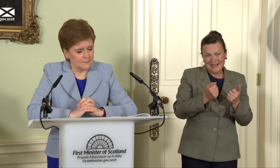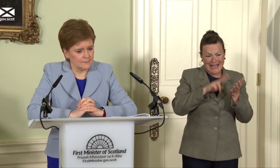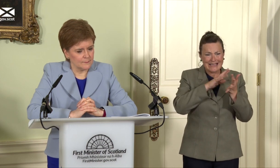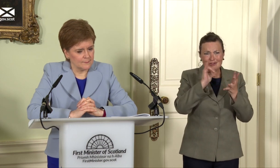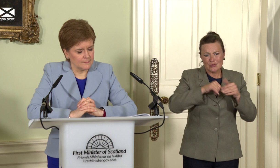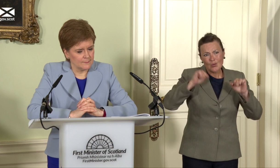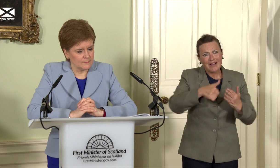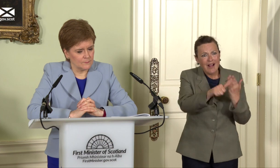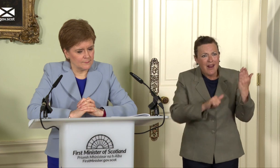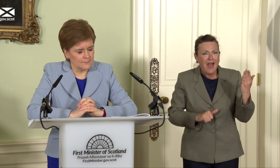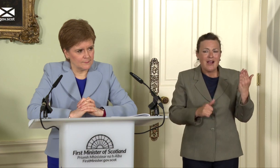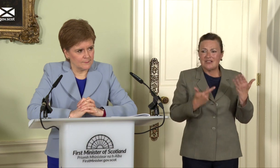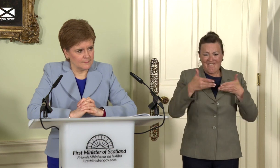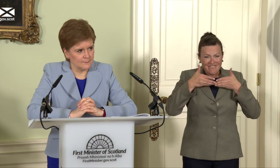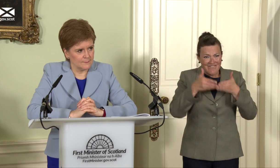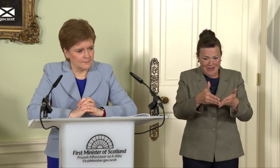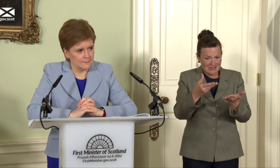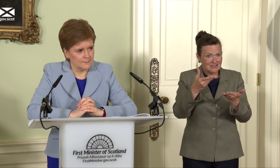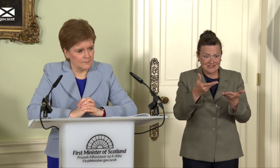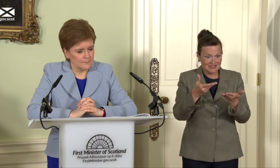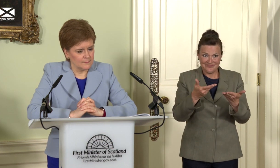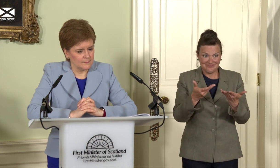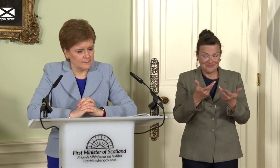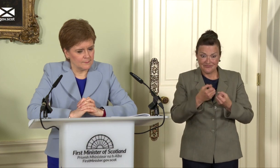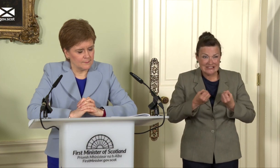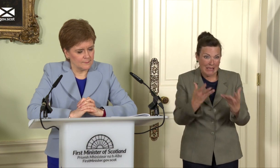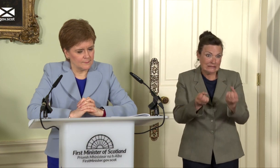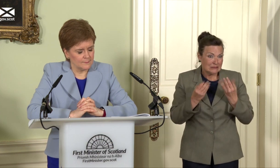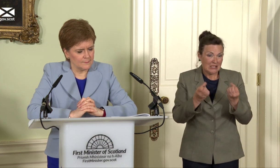ferries running hugely over budget and late; limited progress on closing the attainment gap;